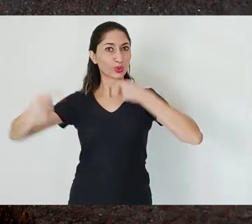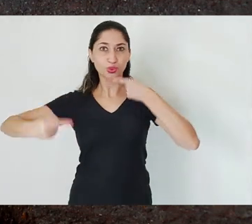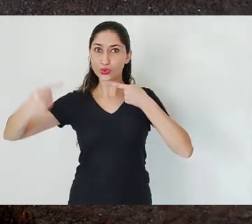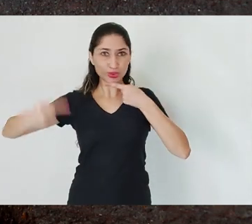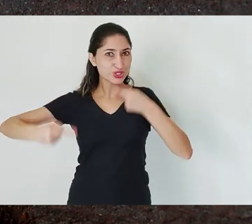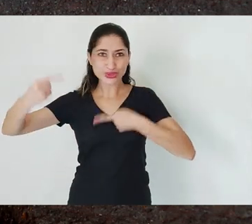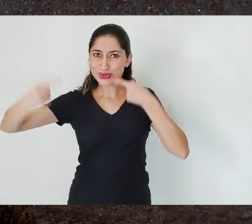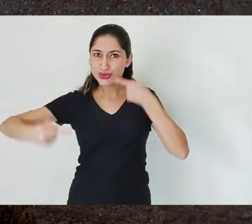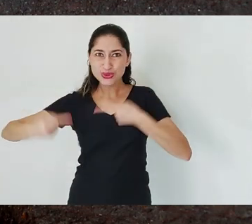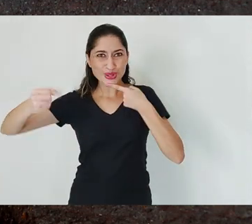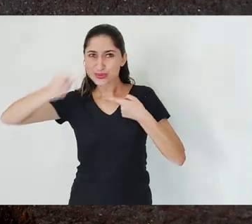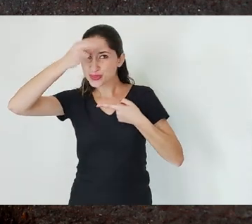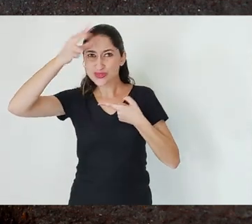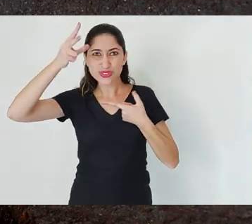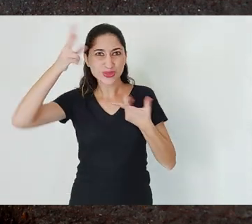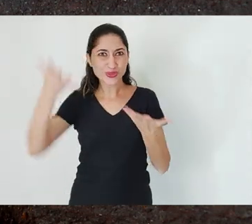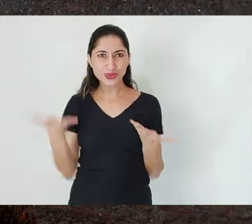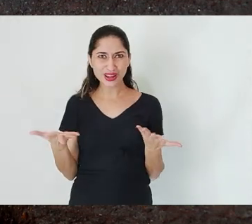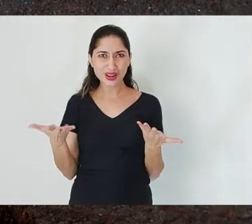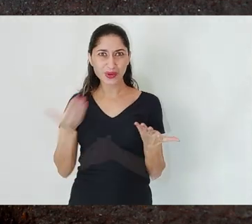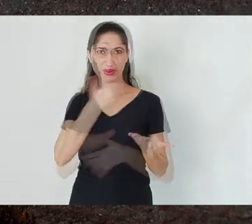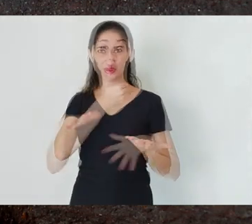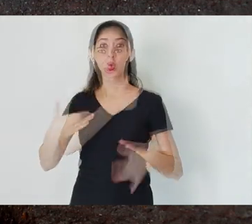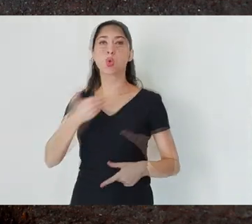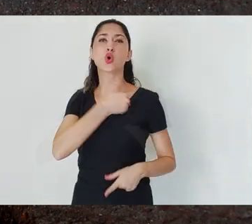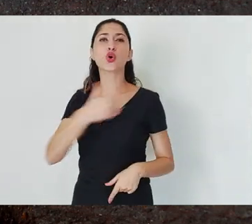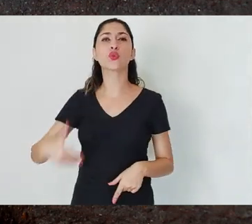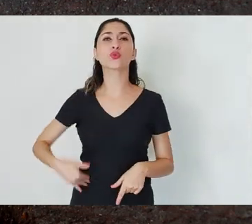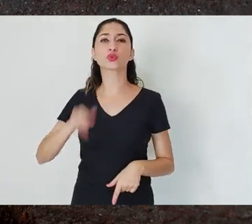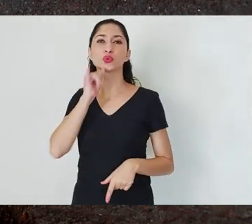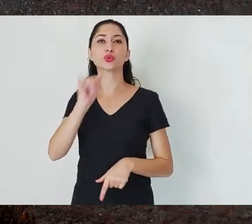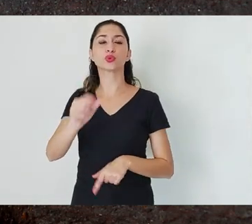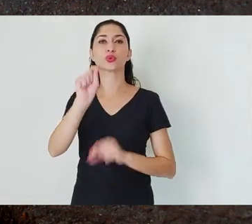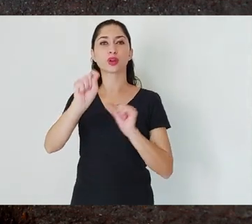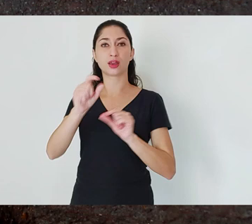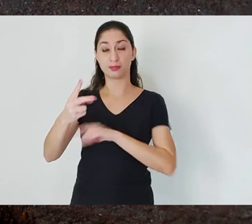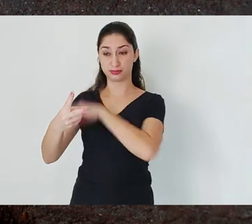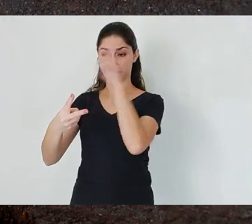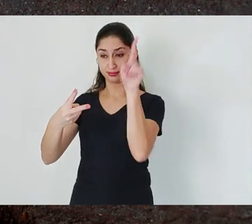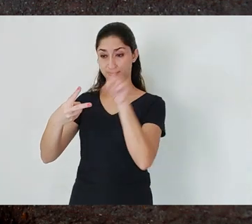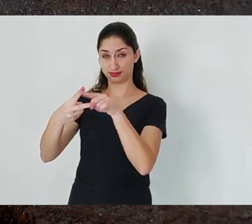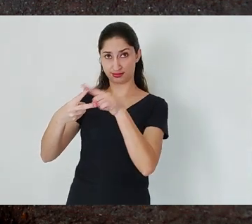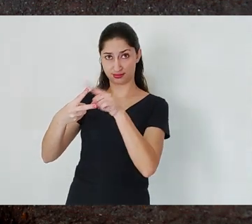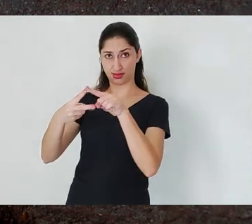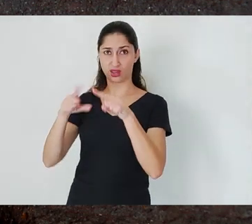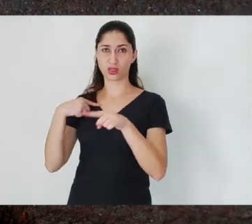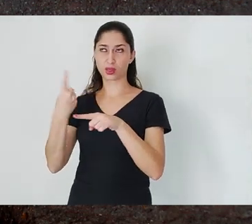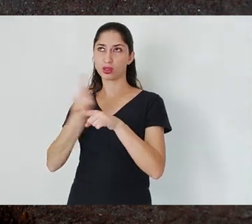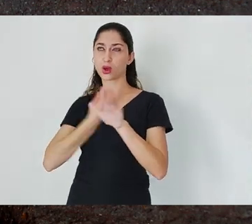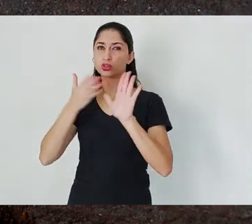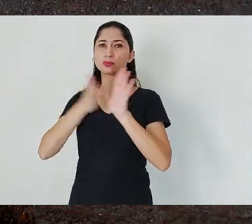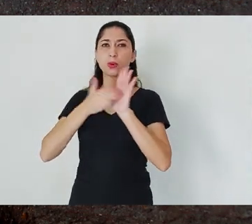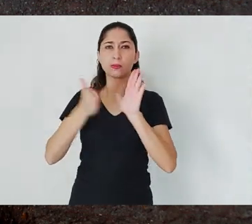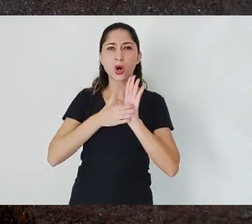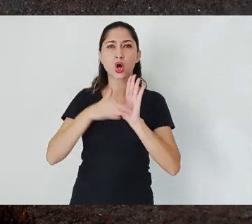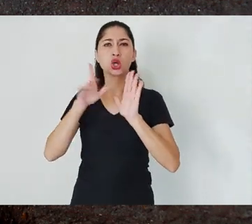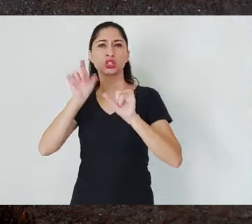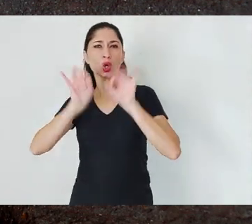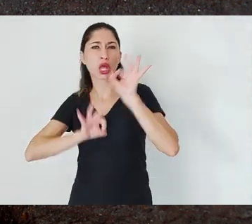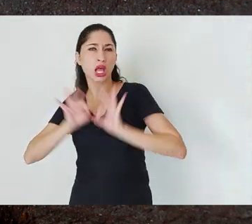initial discussion, you know? In the moment this plan is ready or at least